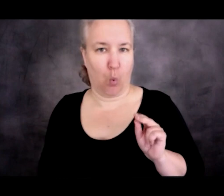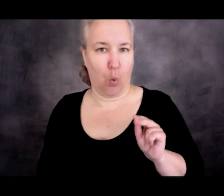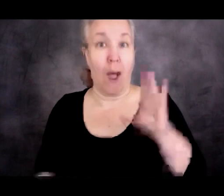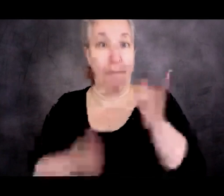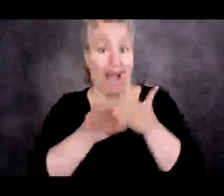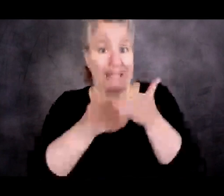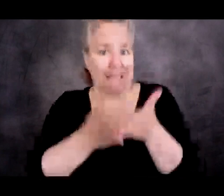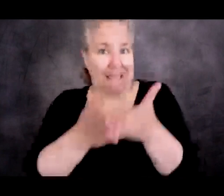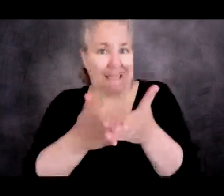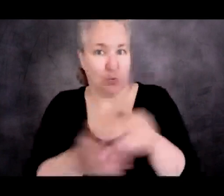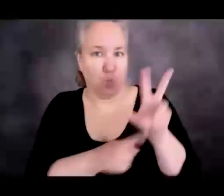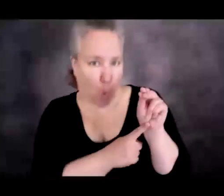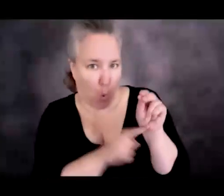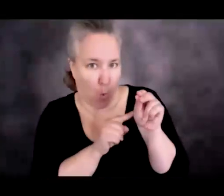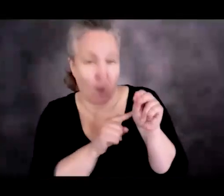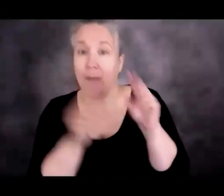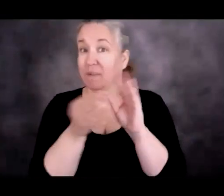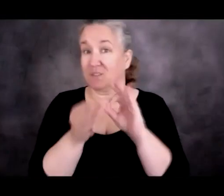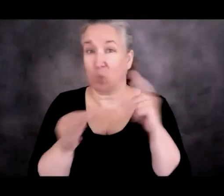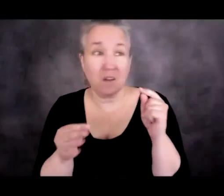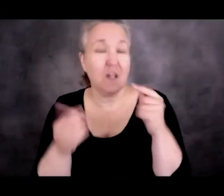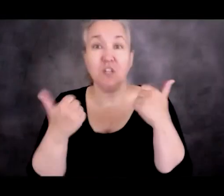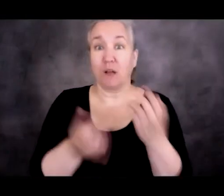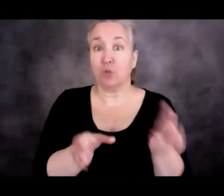The message was do not try to come.